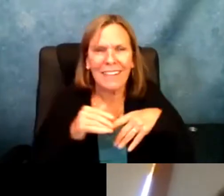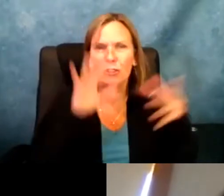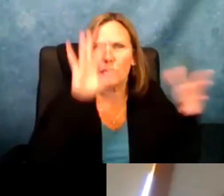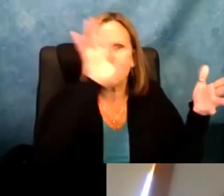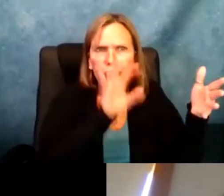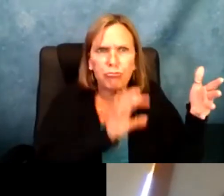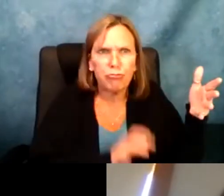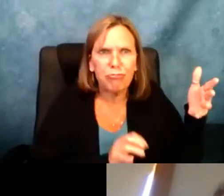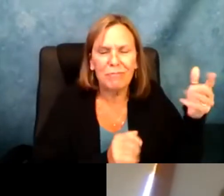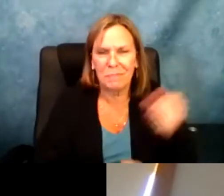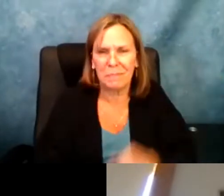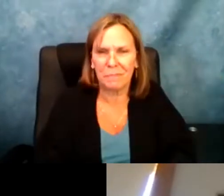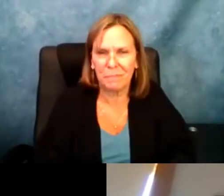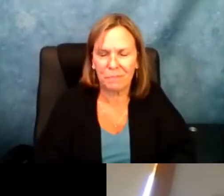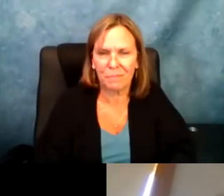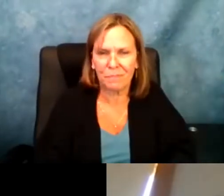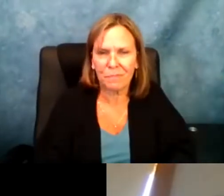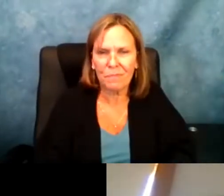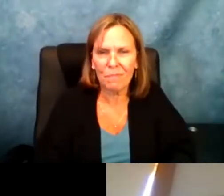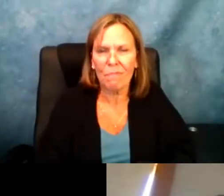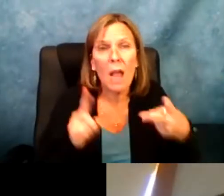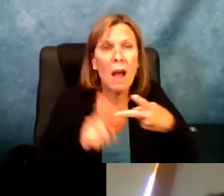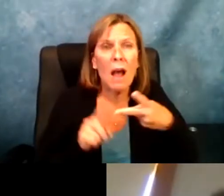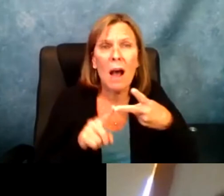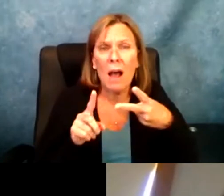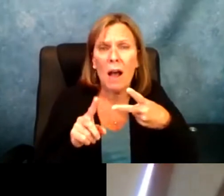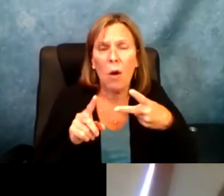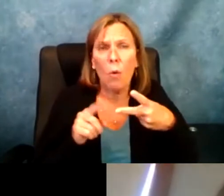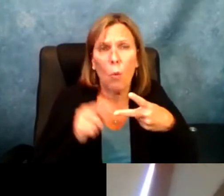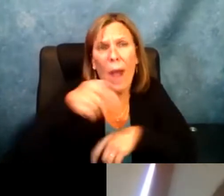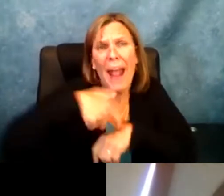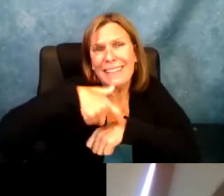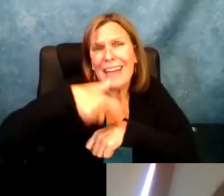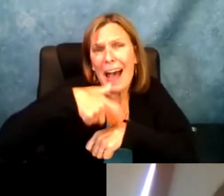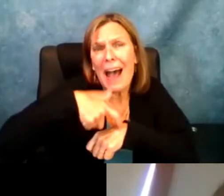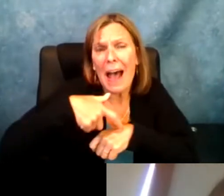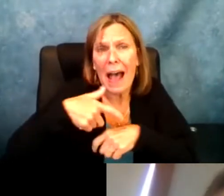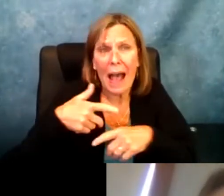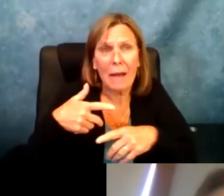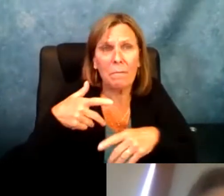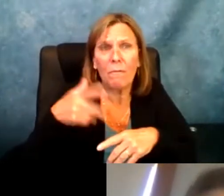and for collaborating with ideas. Yeah, I can also give another